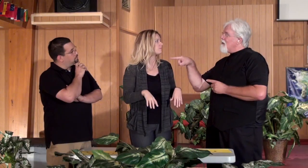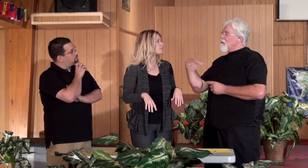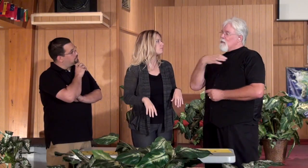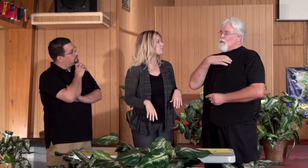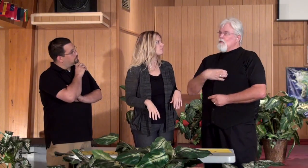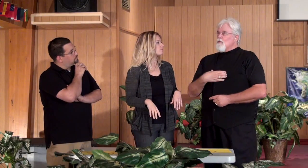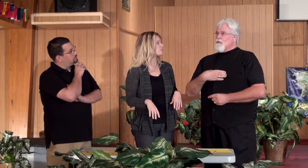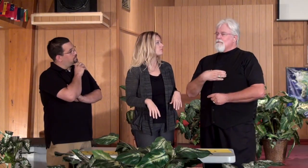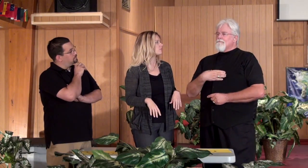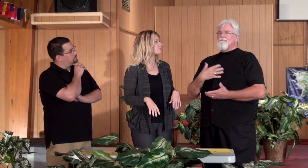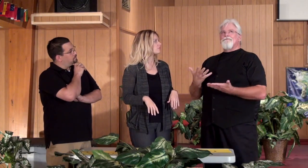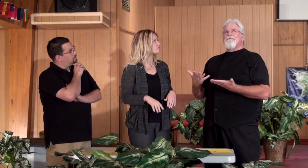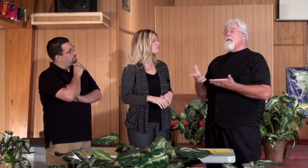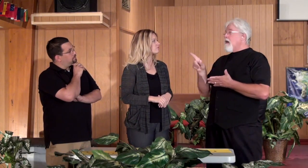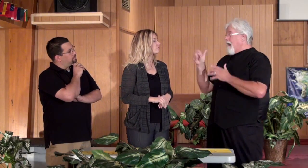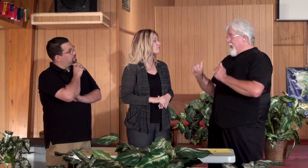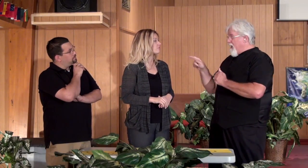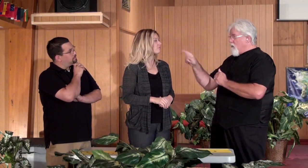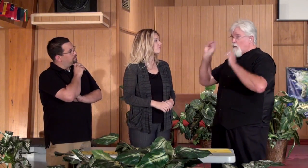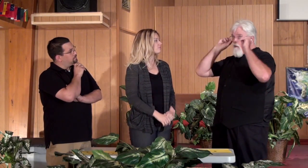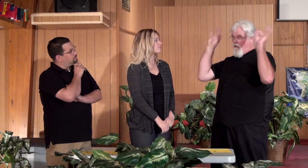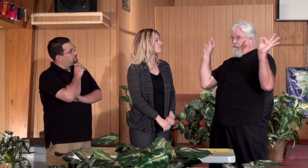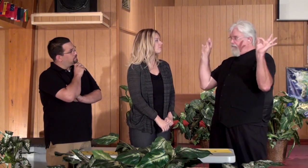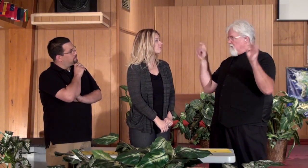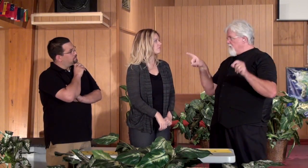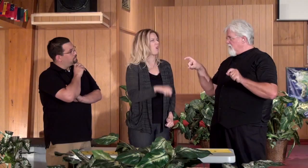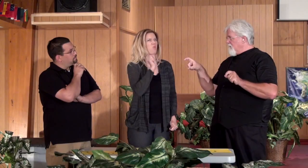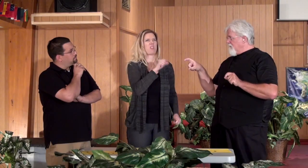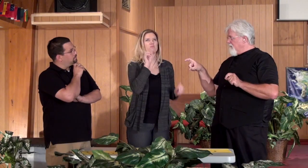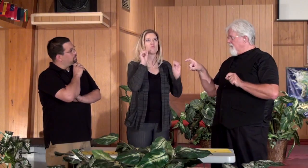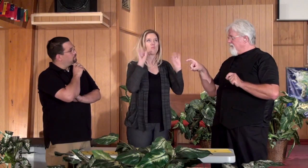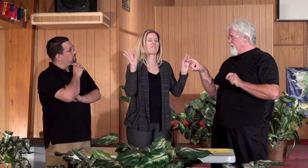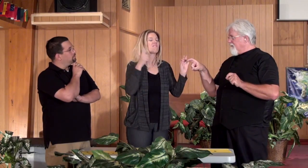Mark: Now do you wish... Can you take them off?